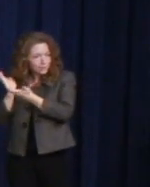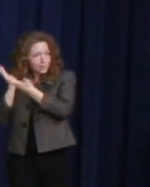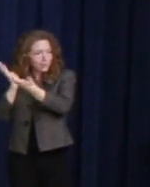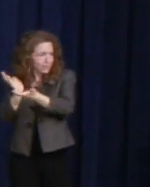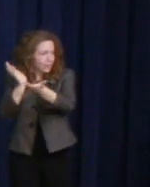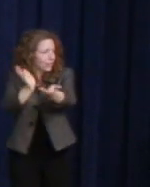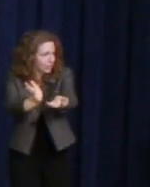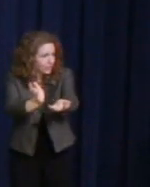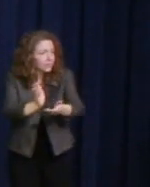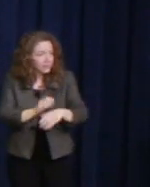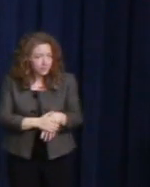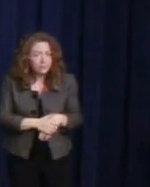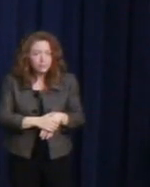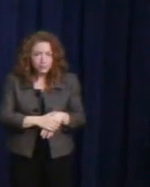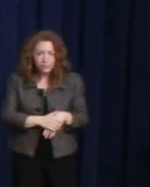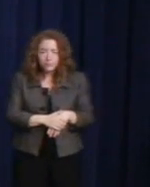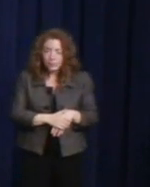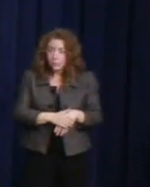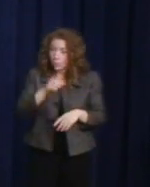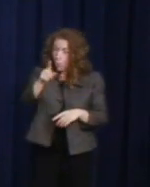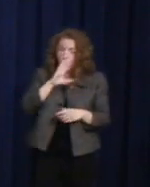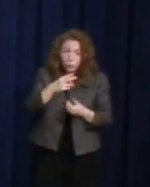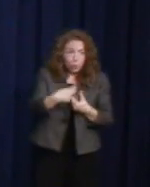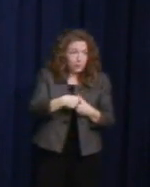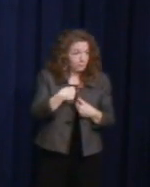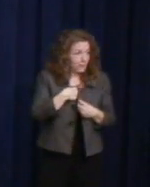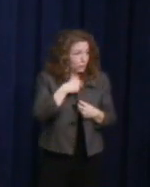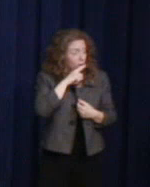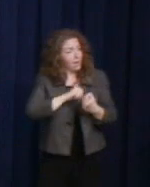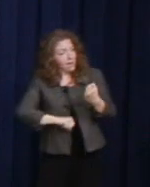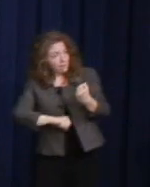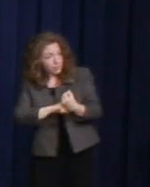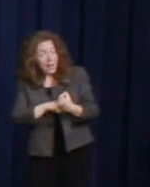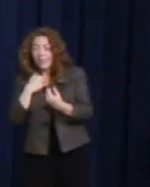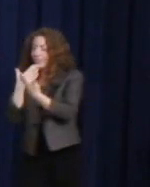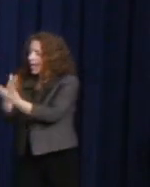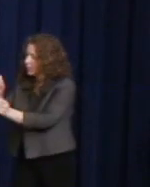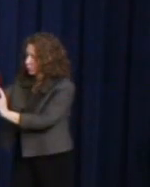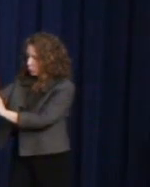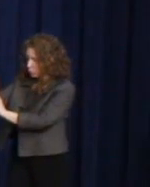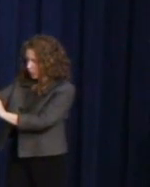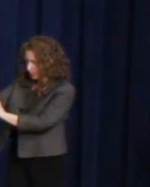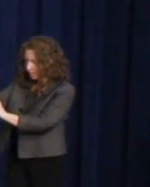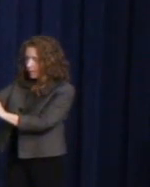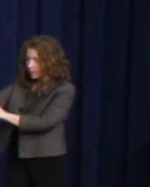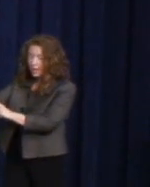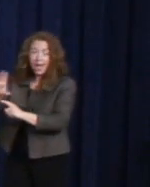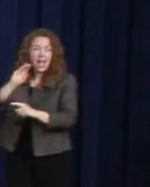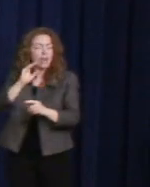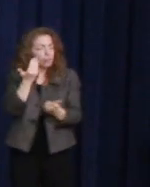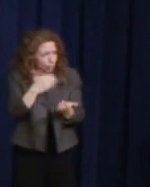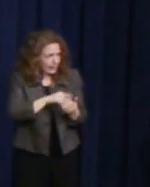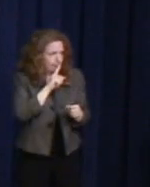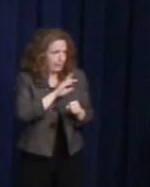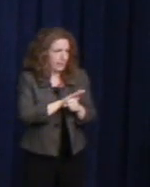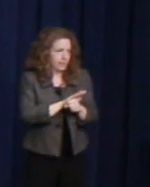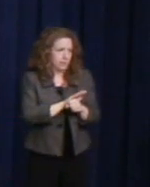Will you join me in the affirmation in thanking Stuart Milk and recommitting to full equality?